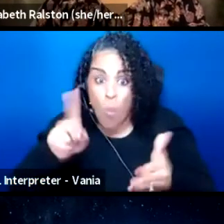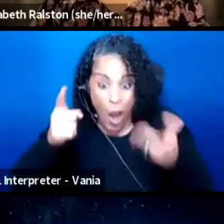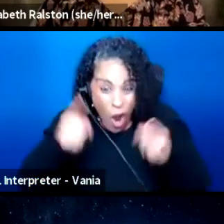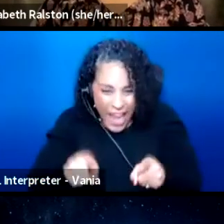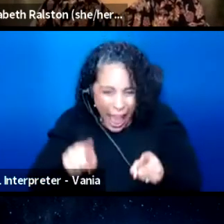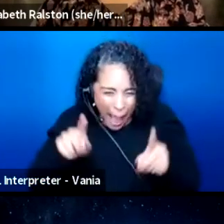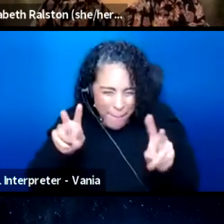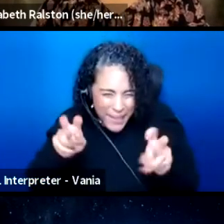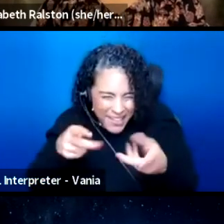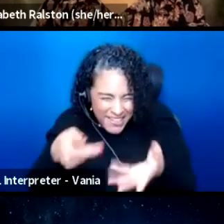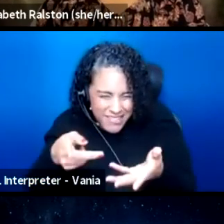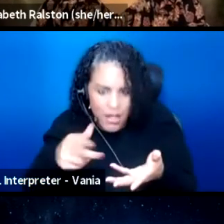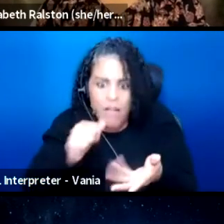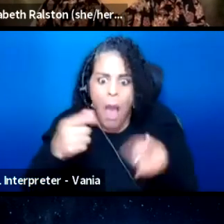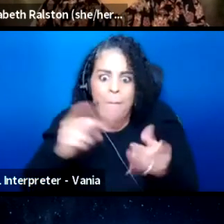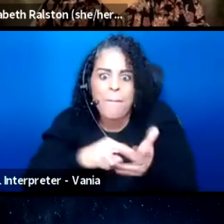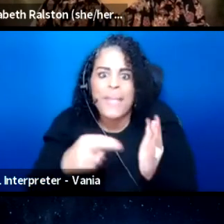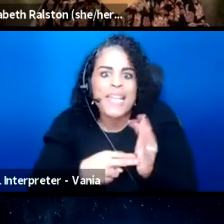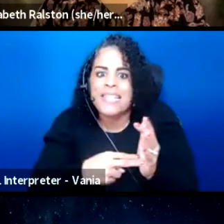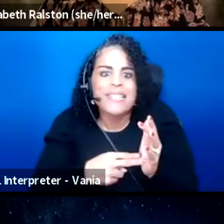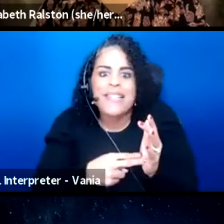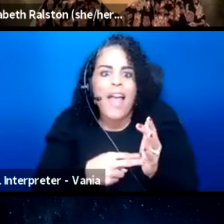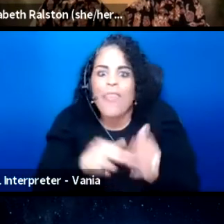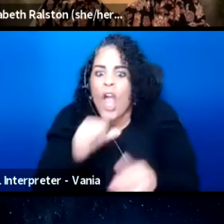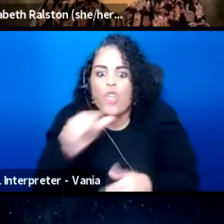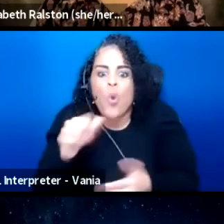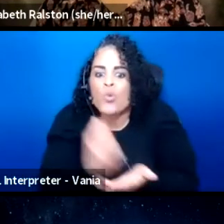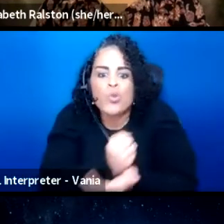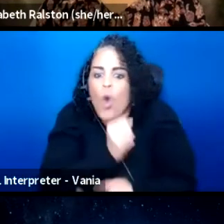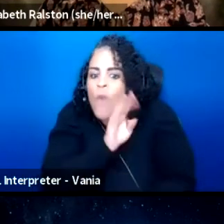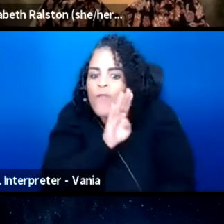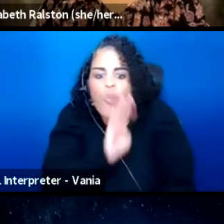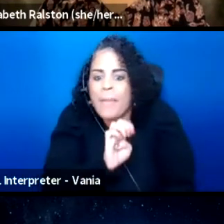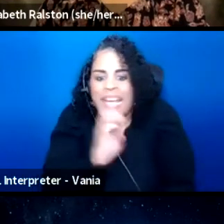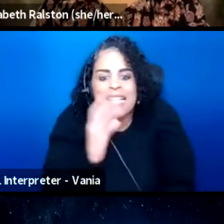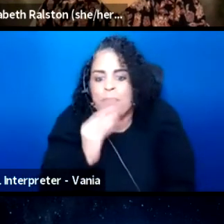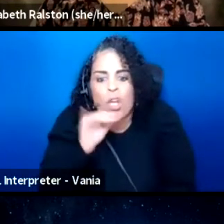Like, that doesn't mean that they're, they don't deserve to be experiencing the art,